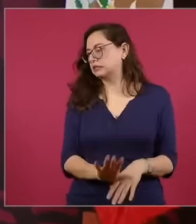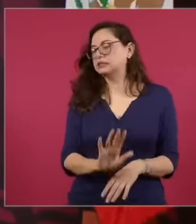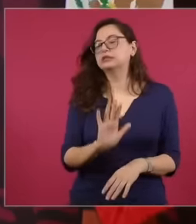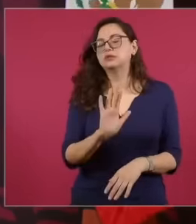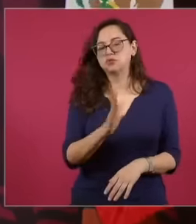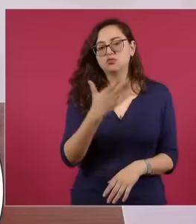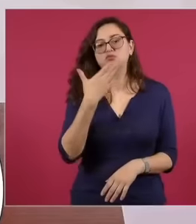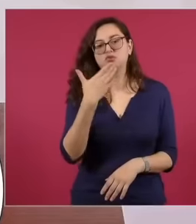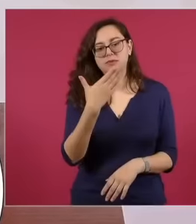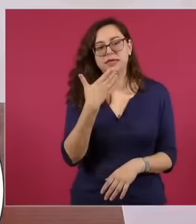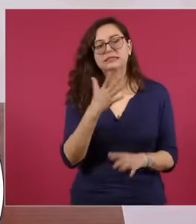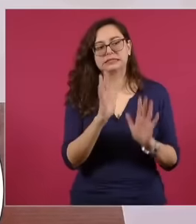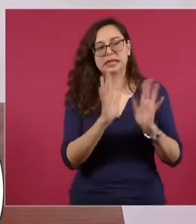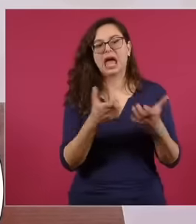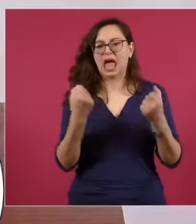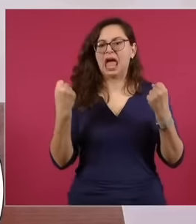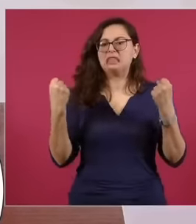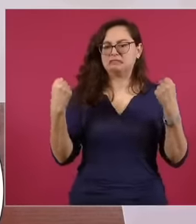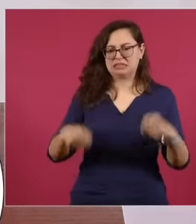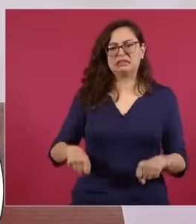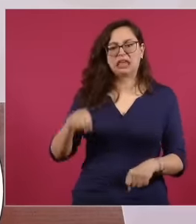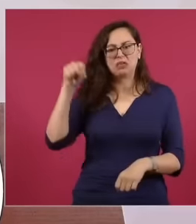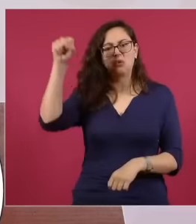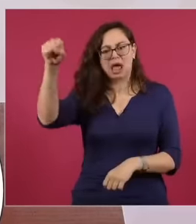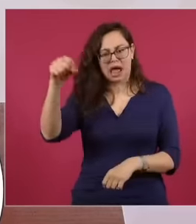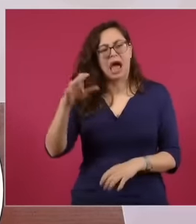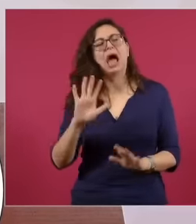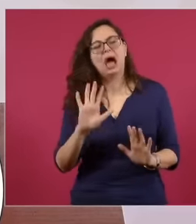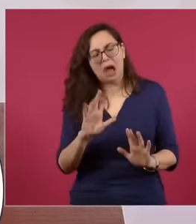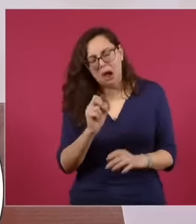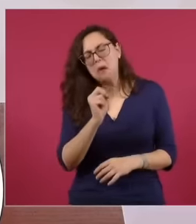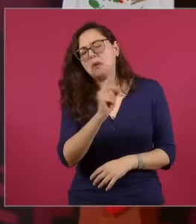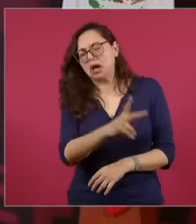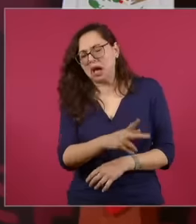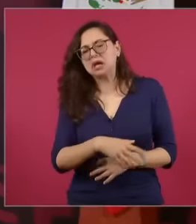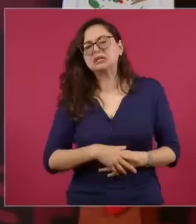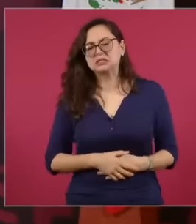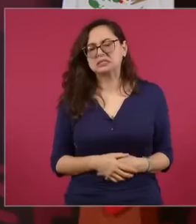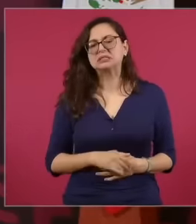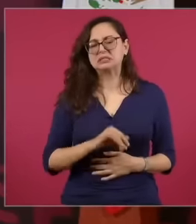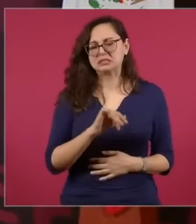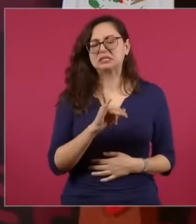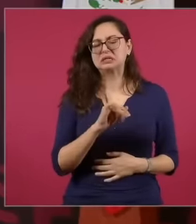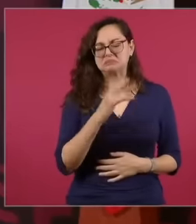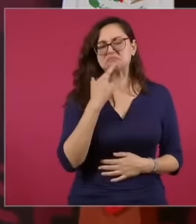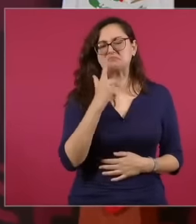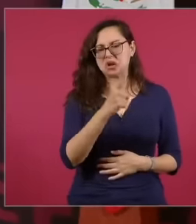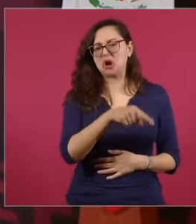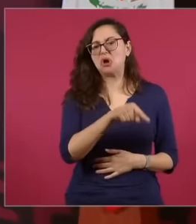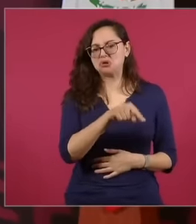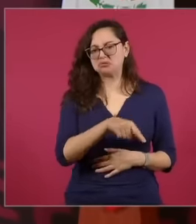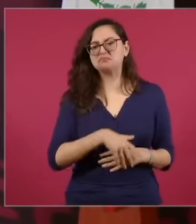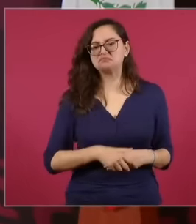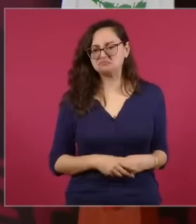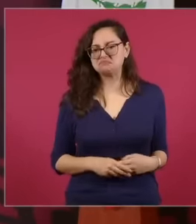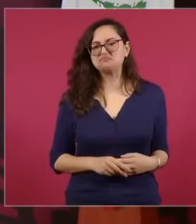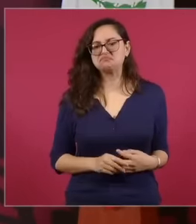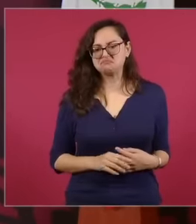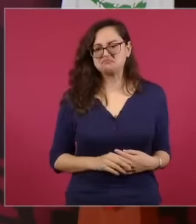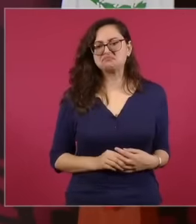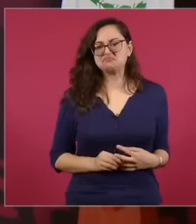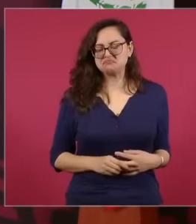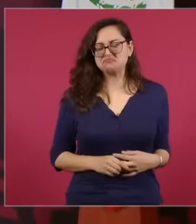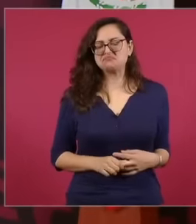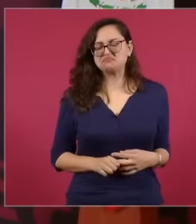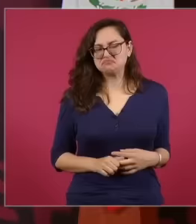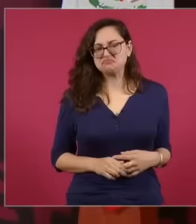not dictatorship, yes, eh, that is, it's closer to what Aguilar is proposing,